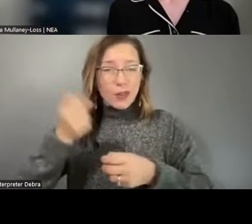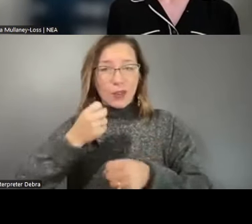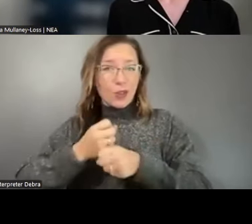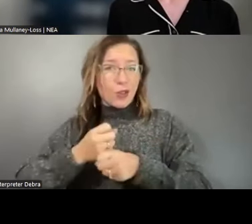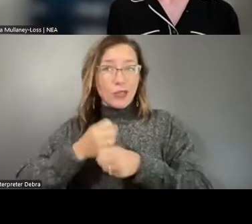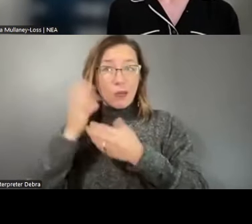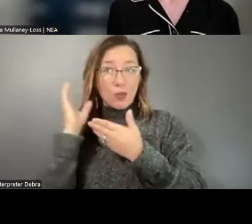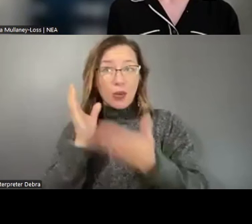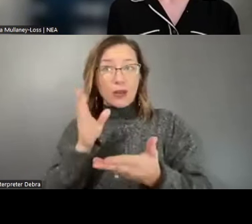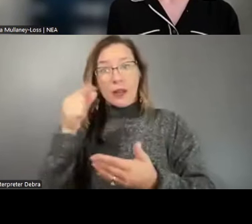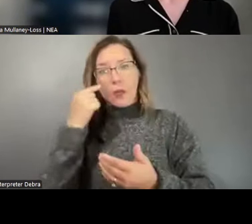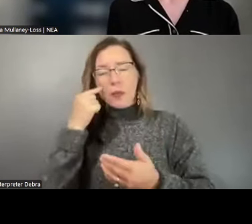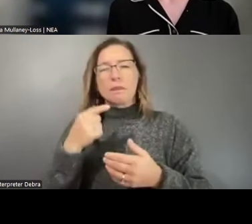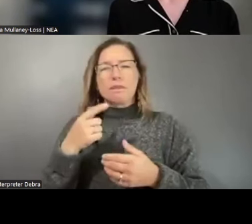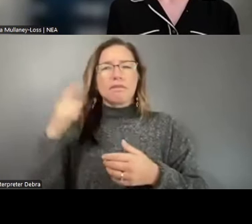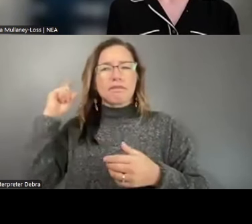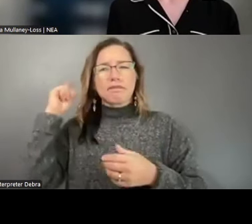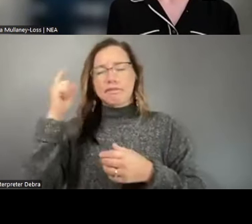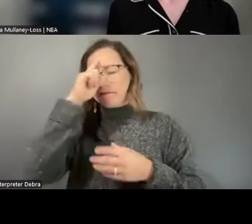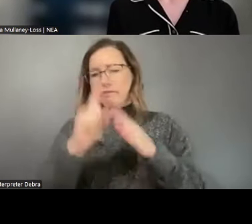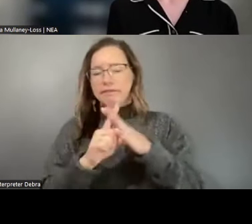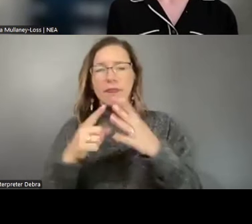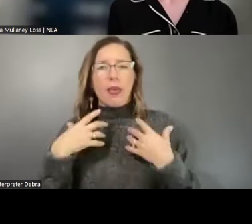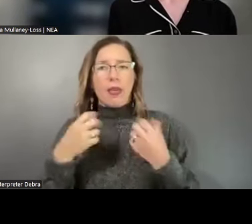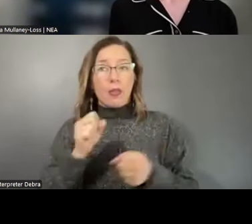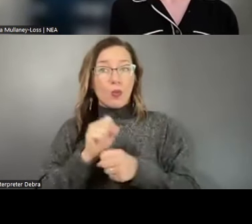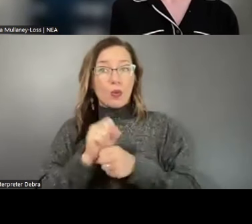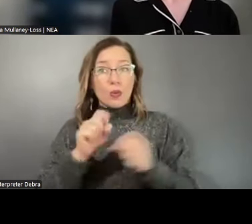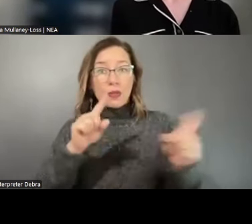that comes to mind is the health workers pilot that happened in Chicago out of the Department